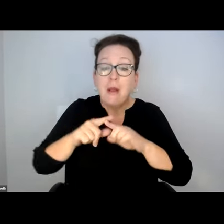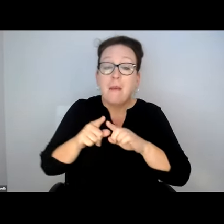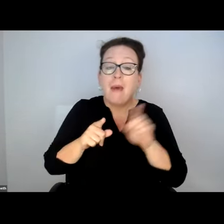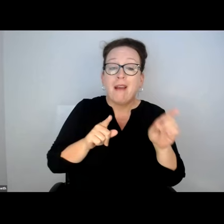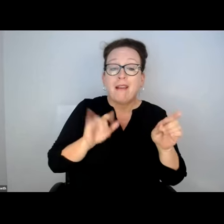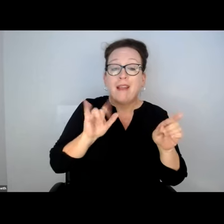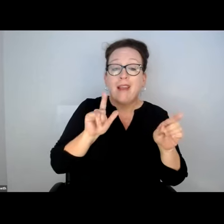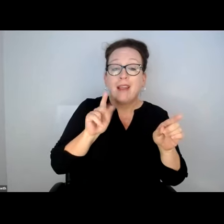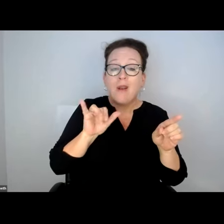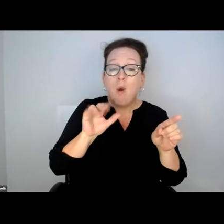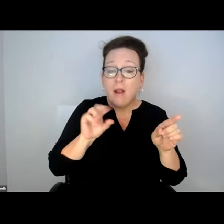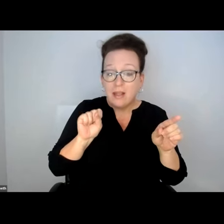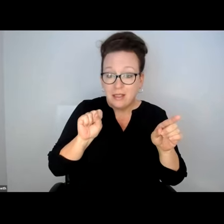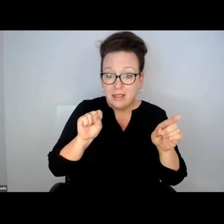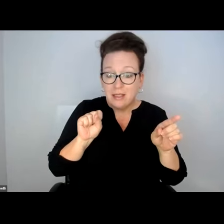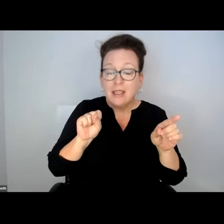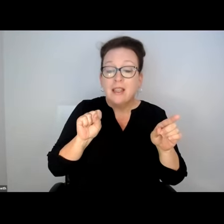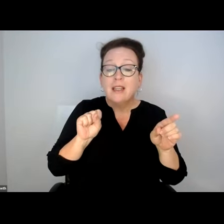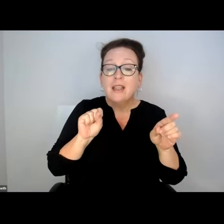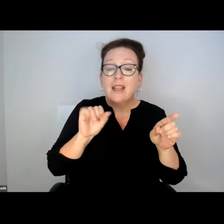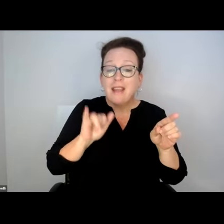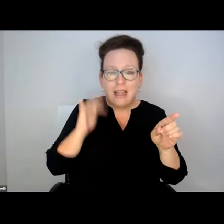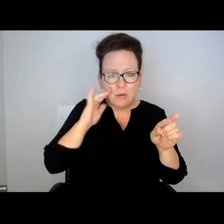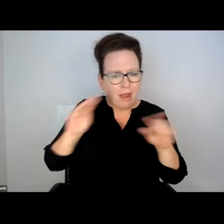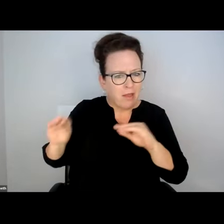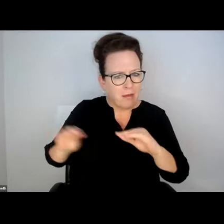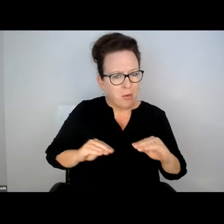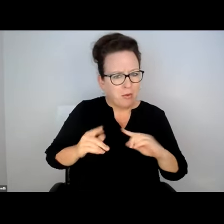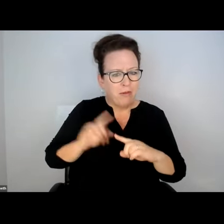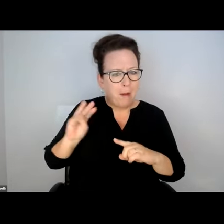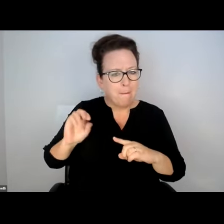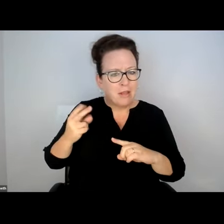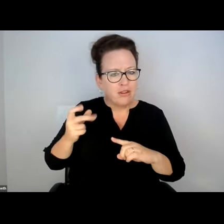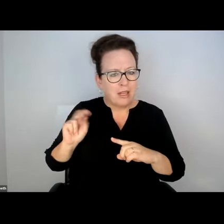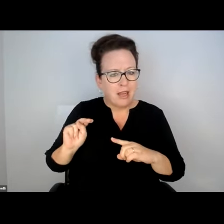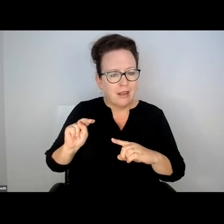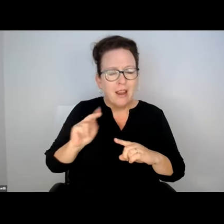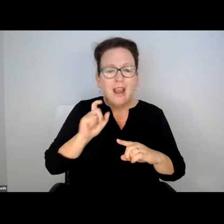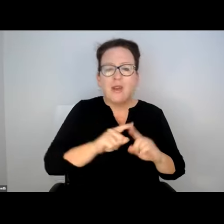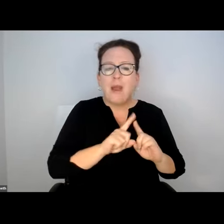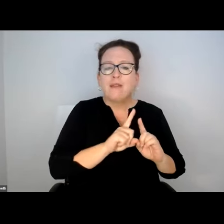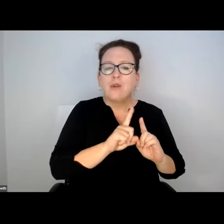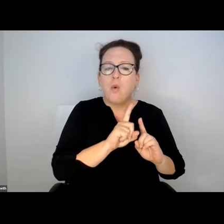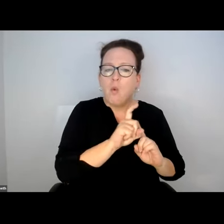INTERSECTION AND PULL TO THE CURB THAT WAY. THE PROBLEM IS ON THE ILLINOIS SIDE. THE ILLINOIS SIDE IS WHY THEY